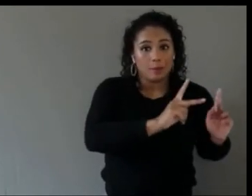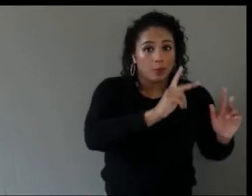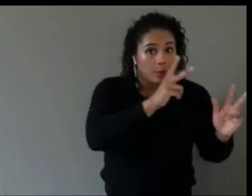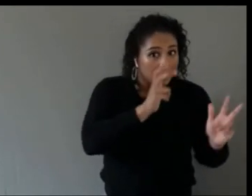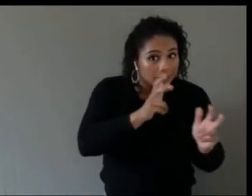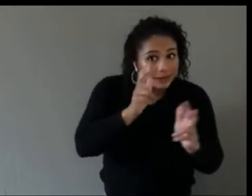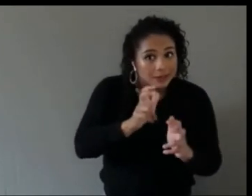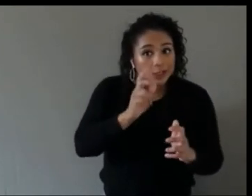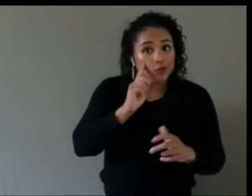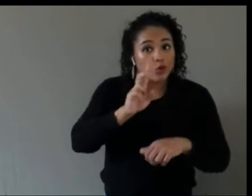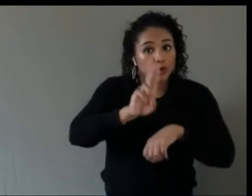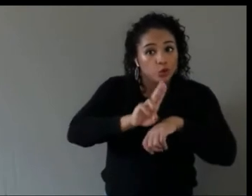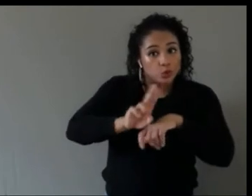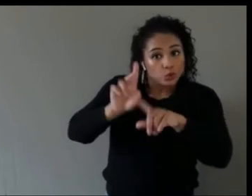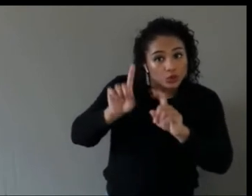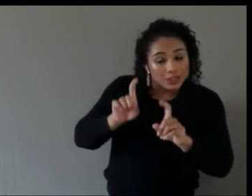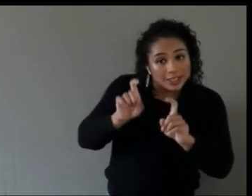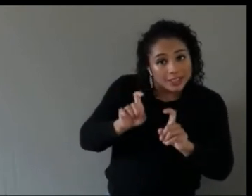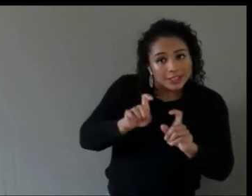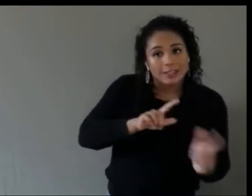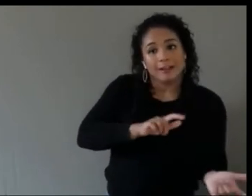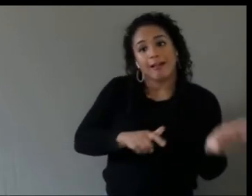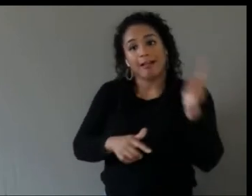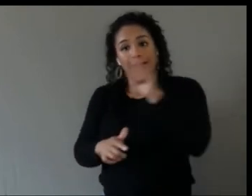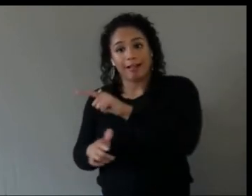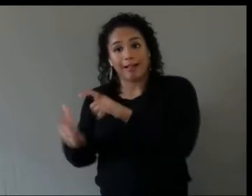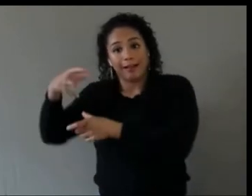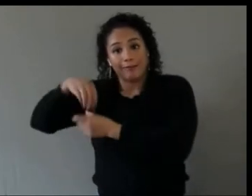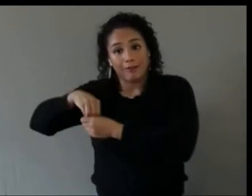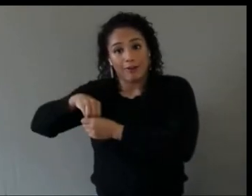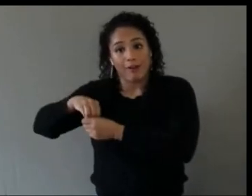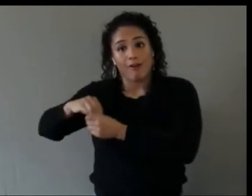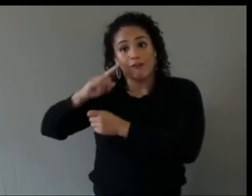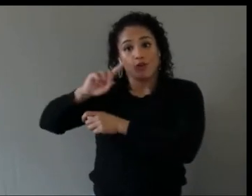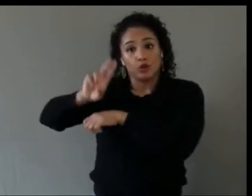your product a lot more or getting participants.